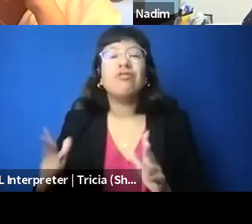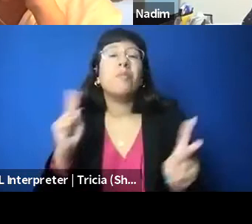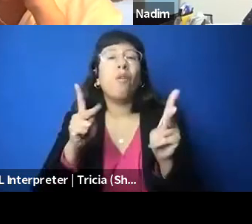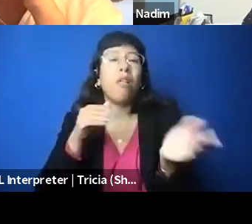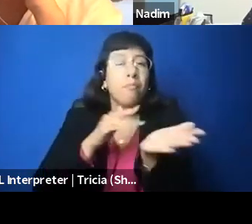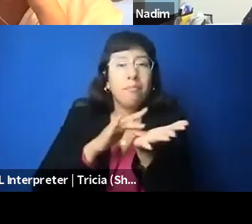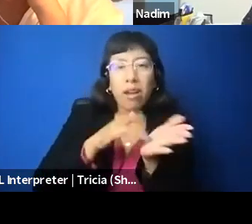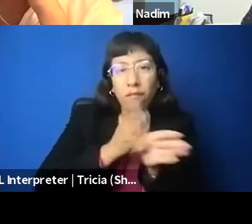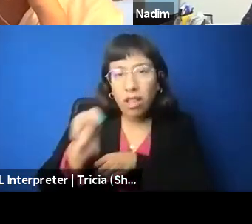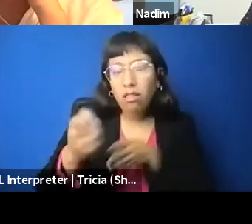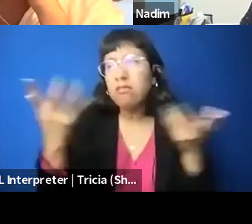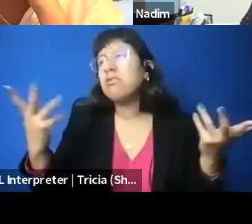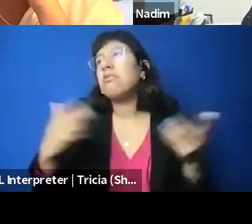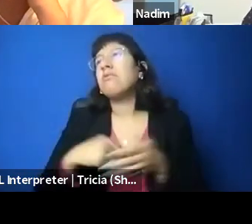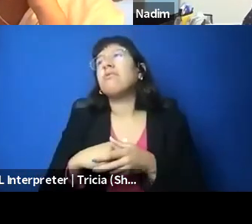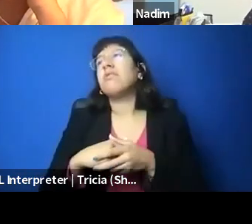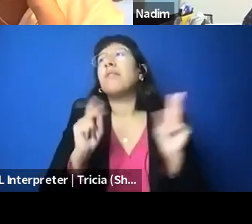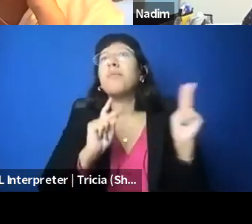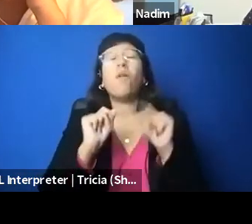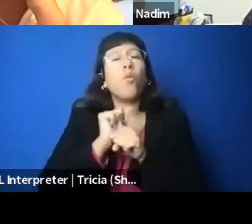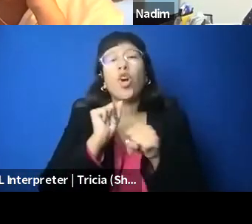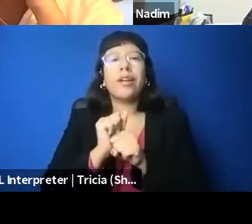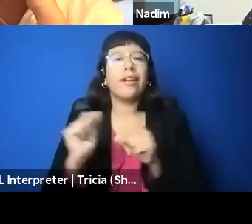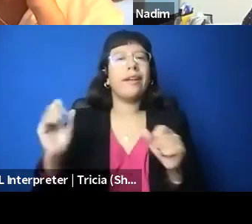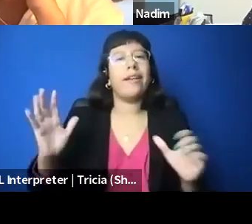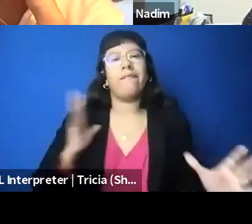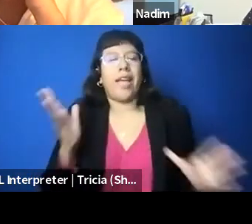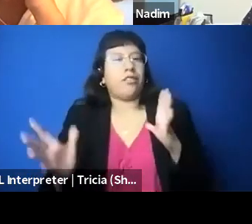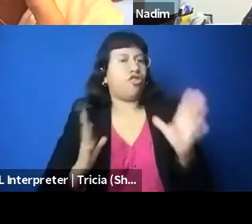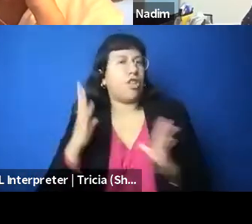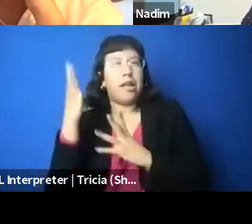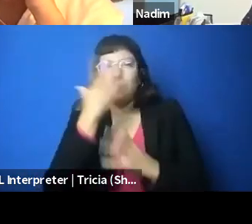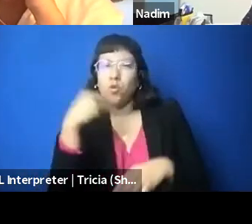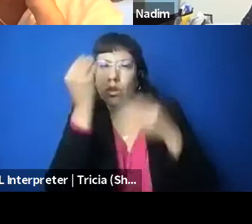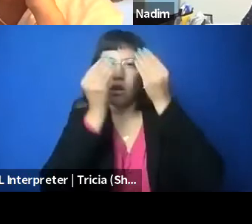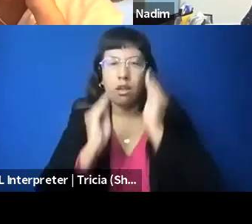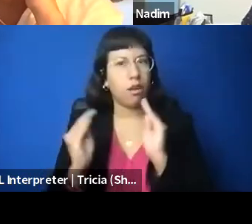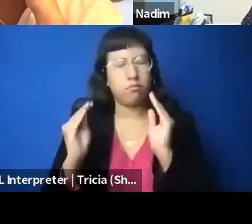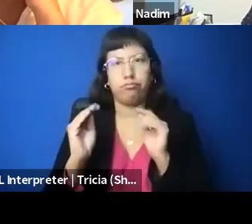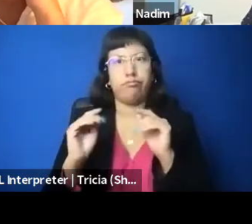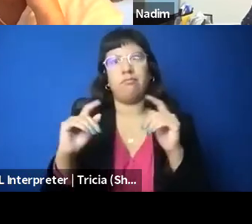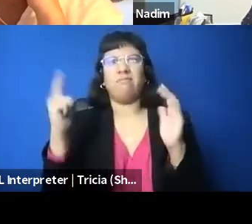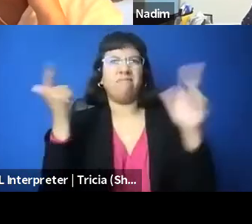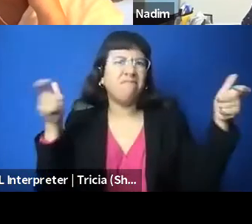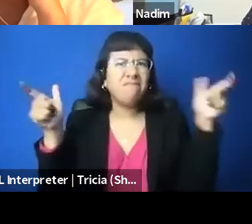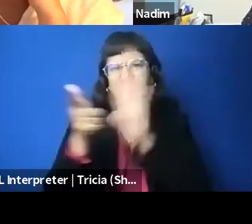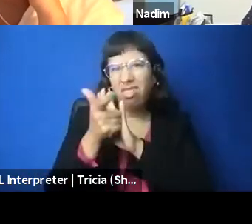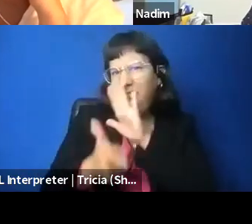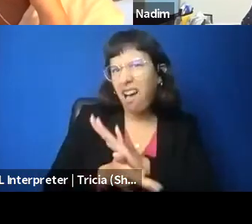people who work in fashion and beauty, I mean, big law, like private sector, publishing, media,